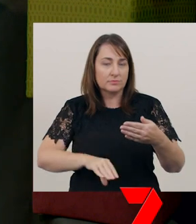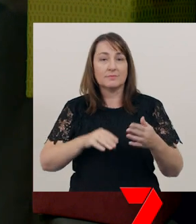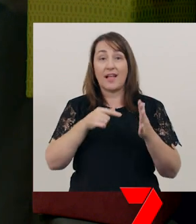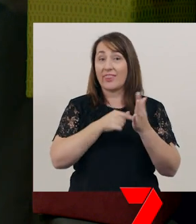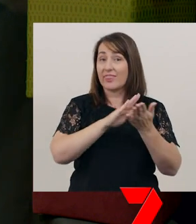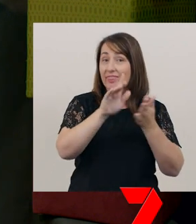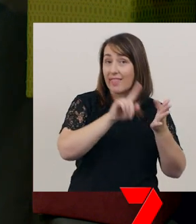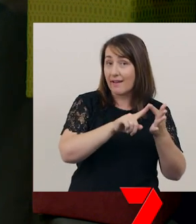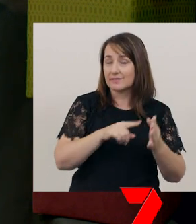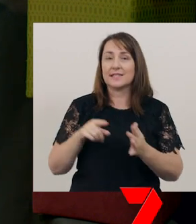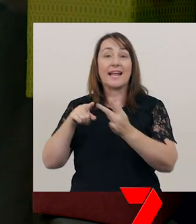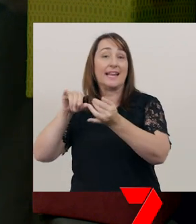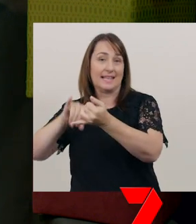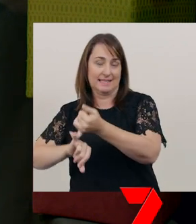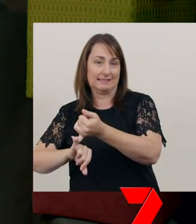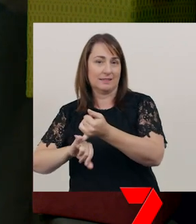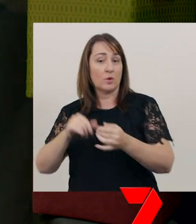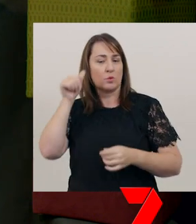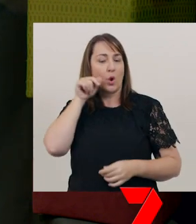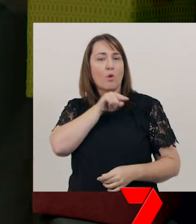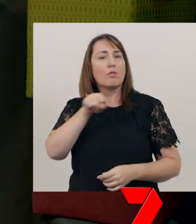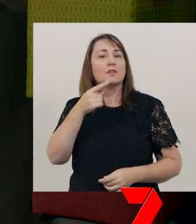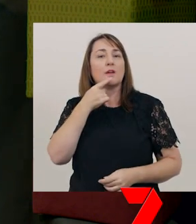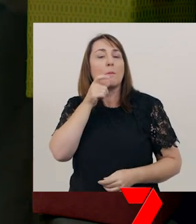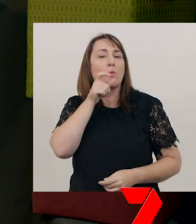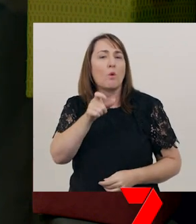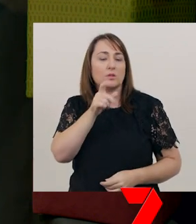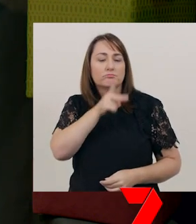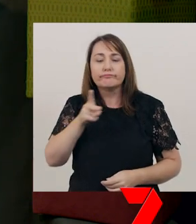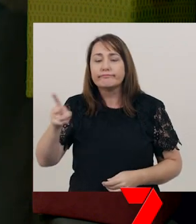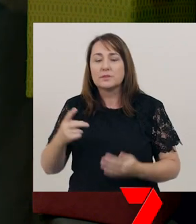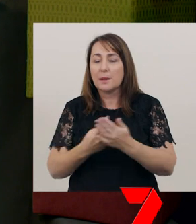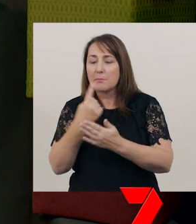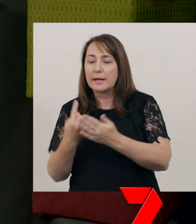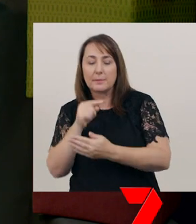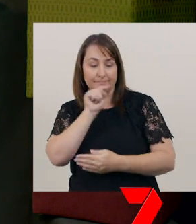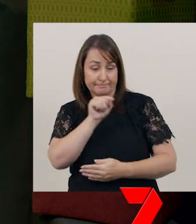We learnt high-frequency words are the most commonly-used words in books and stories.